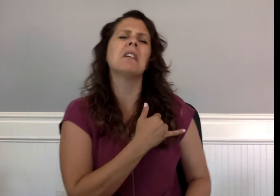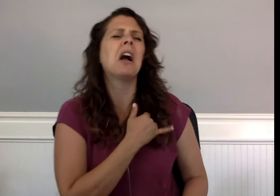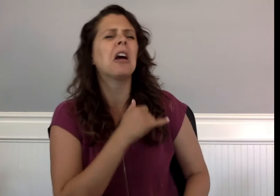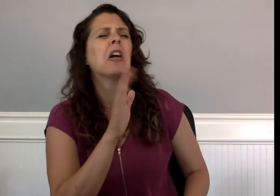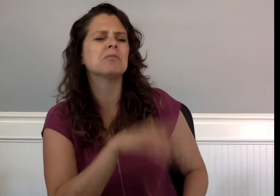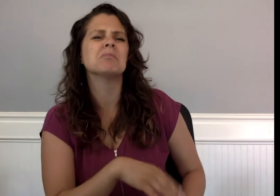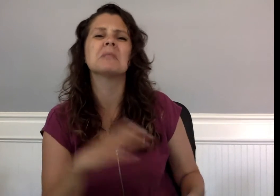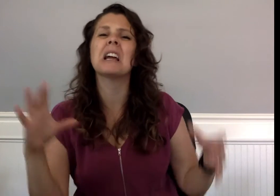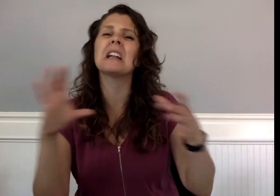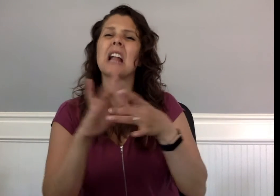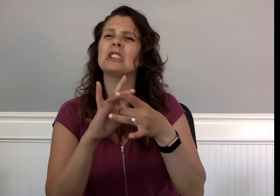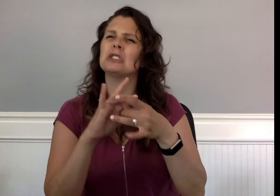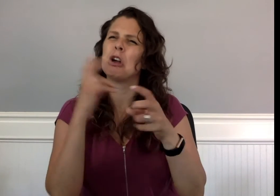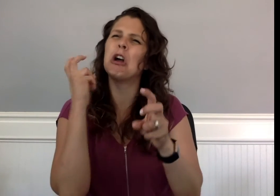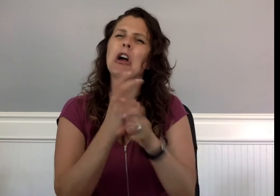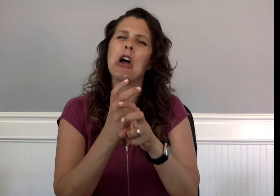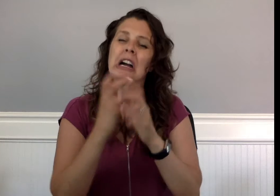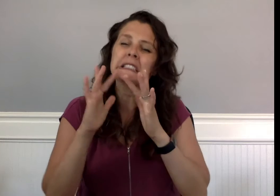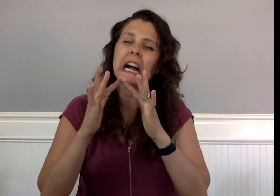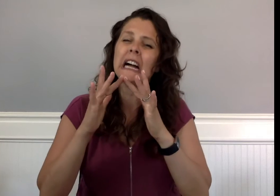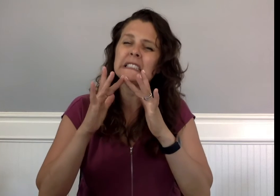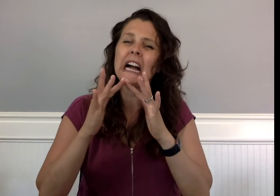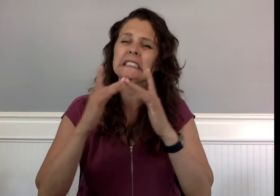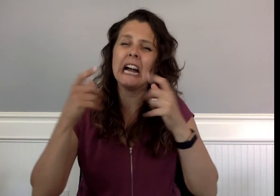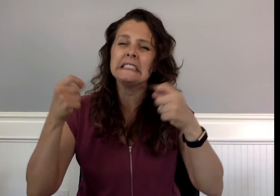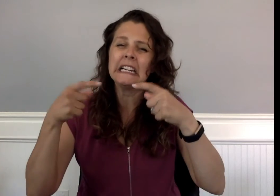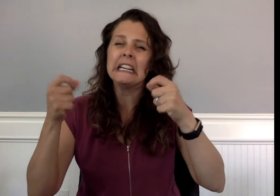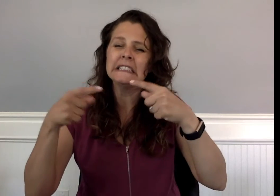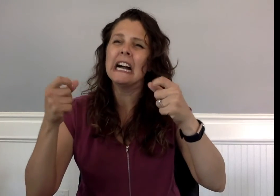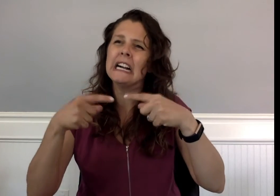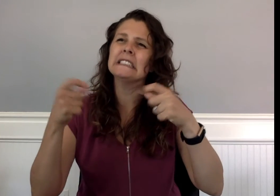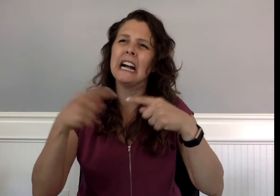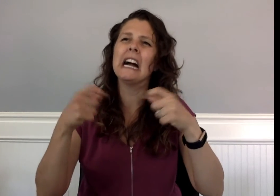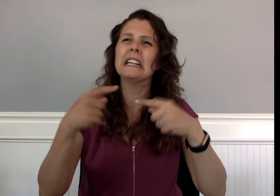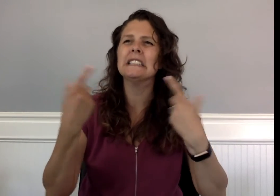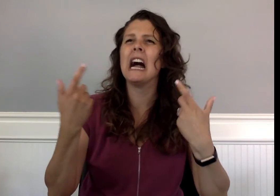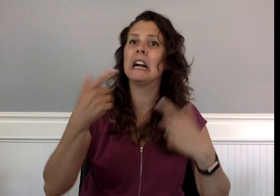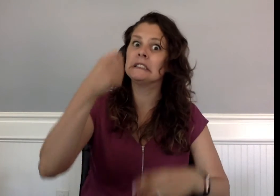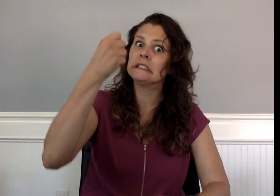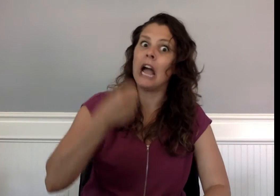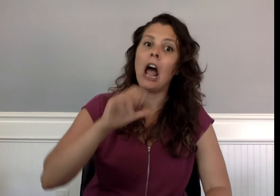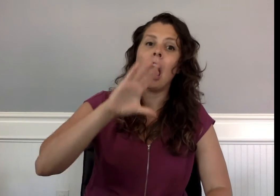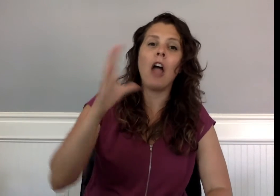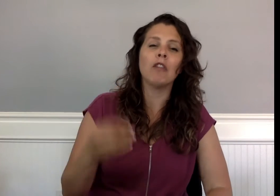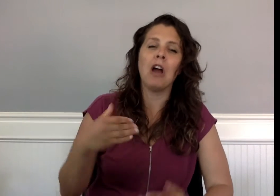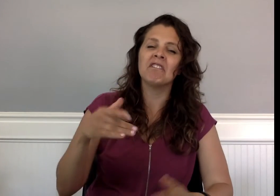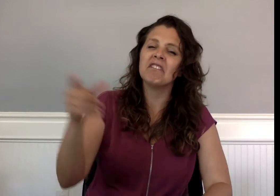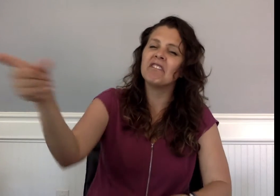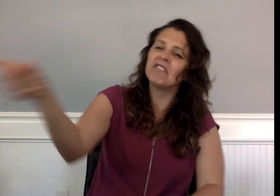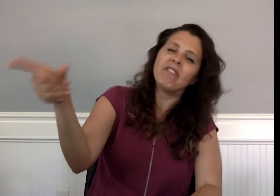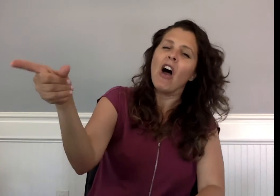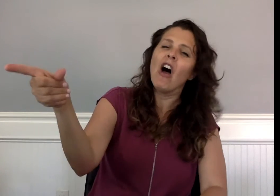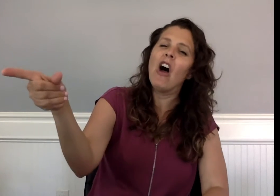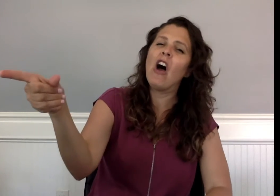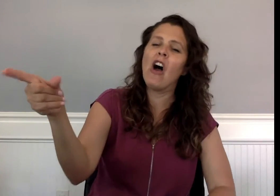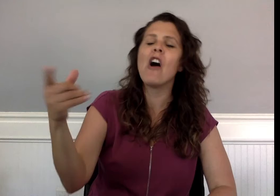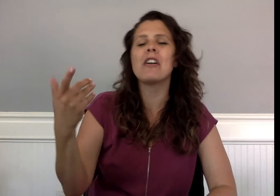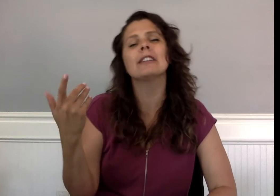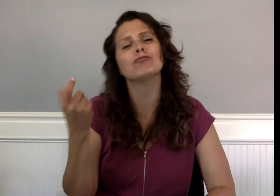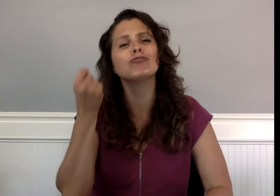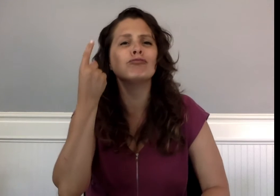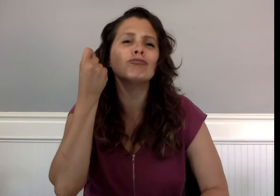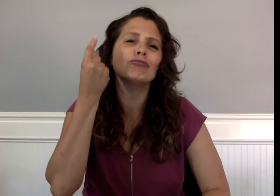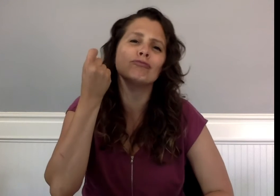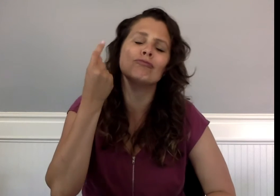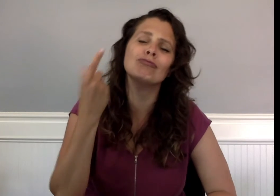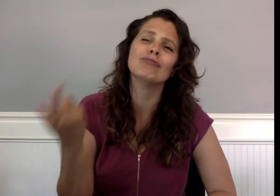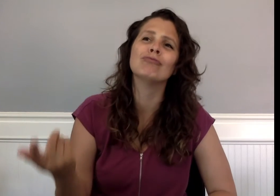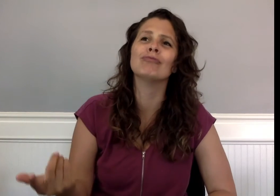“The connection was just bad,” Yvette said. “South Africa is a long way off.”